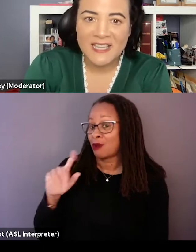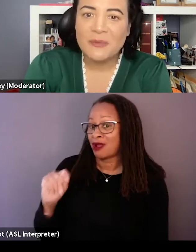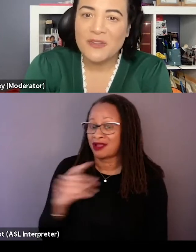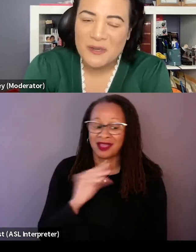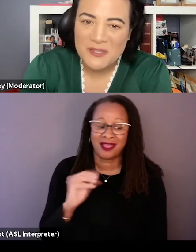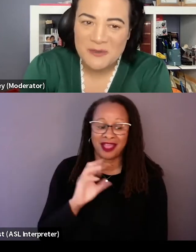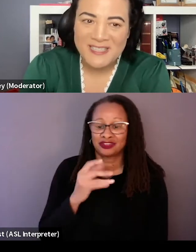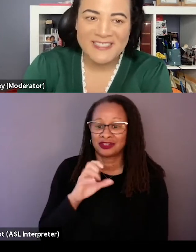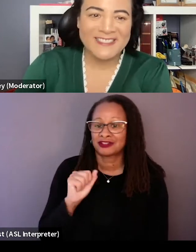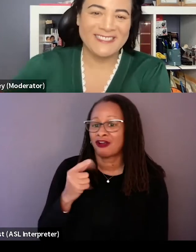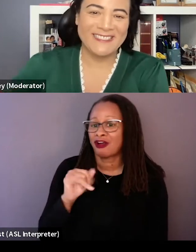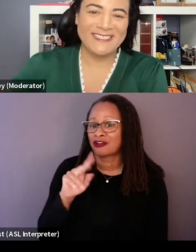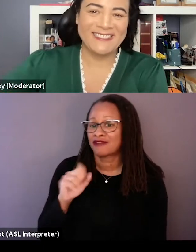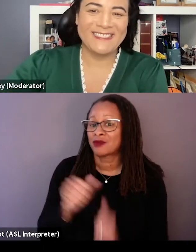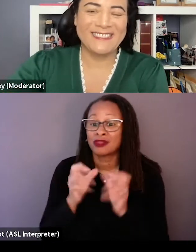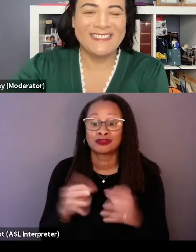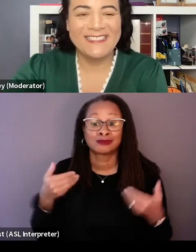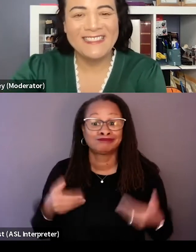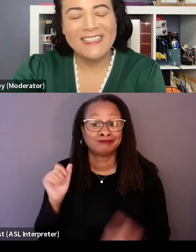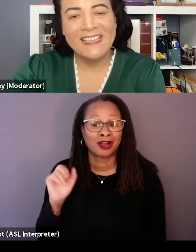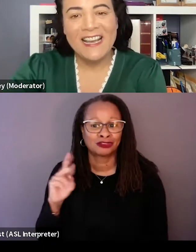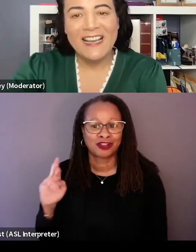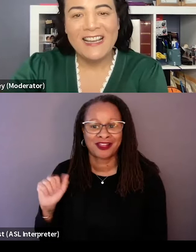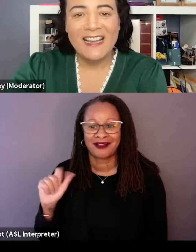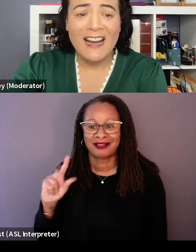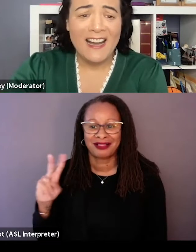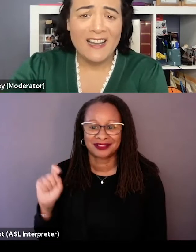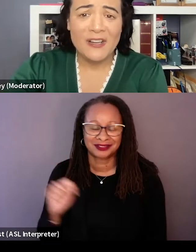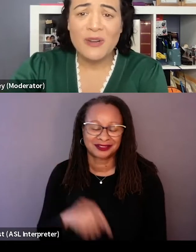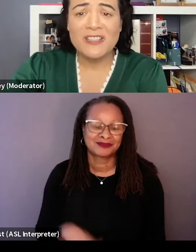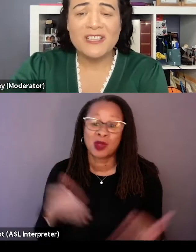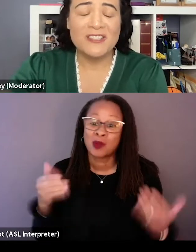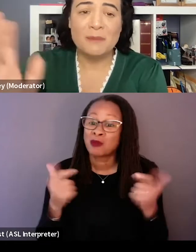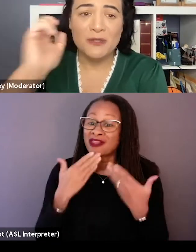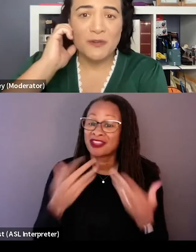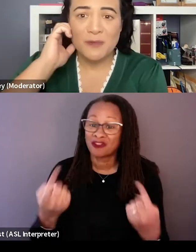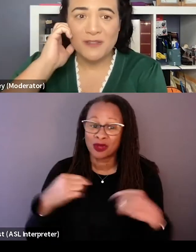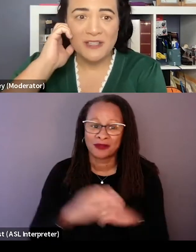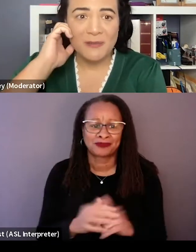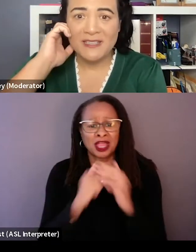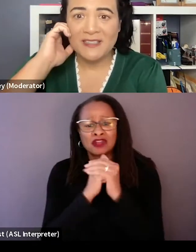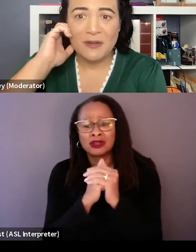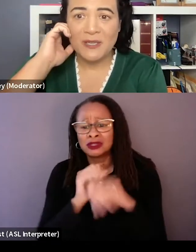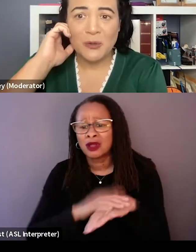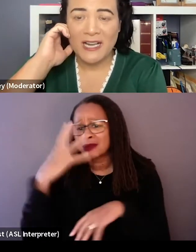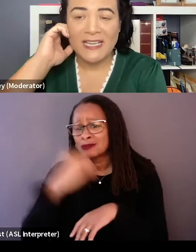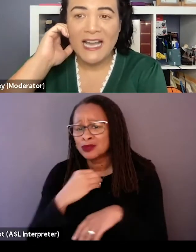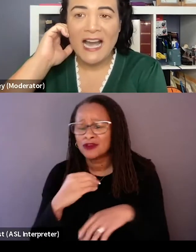Thank you all so much for being here. Thank you. Congratulations on a beautiful movie, you've made everyone cry.